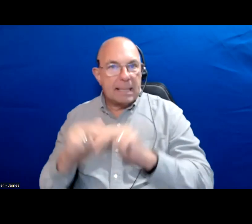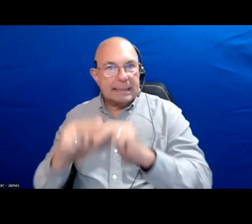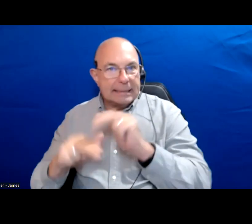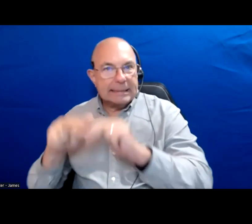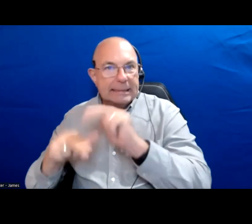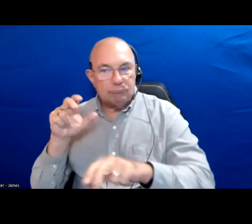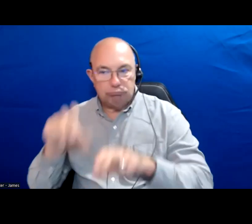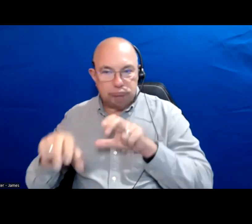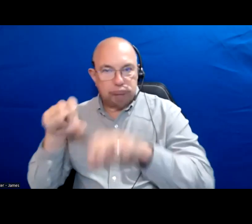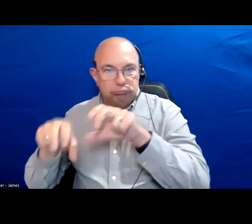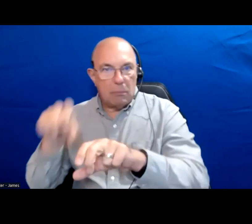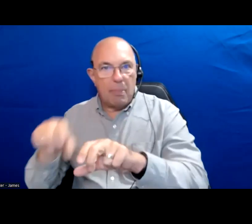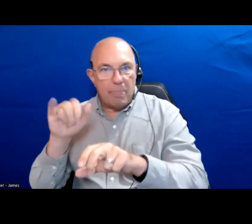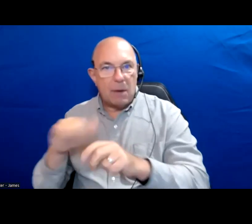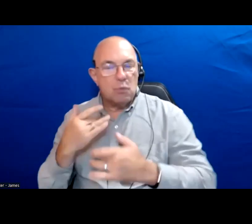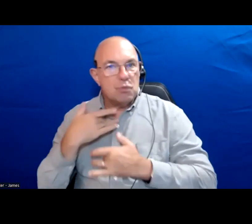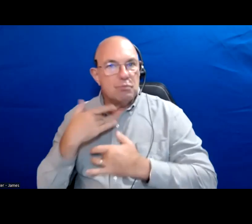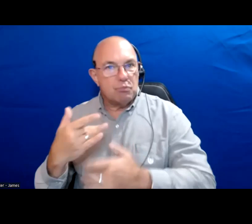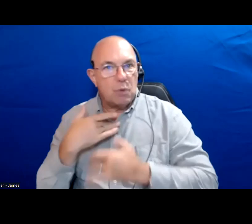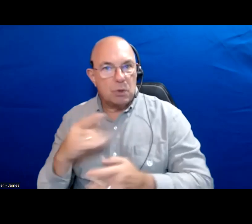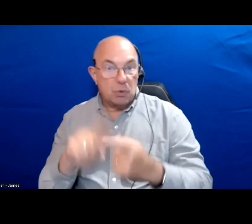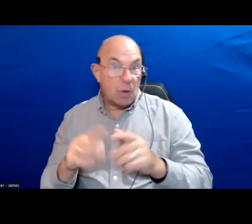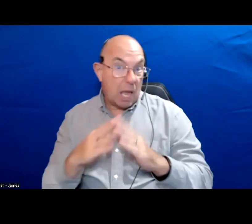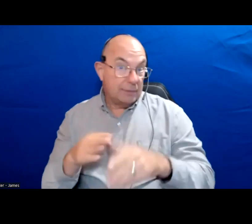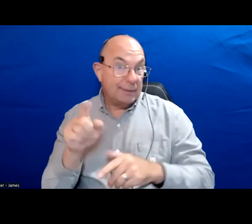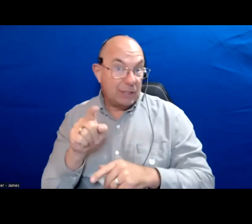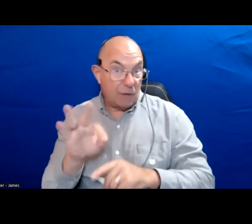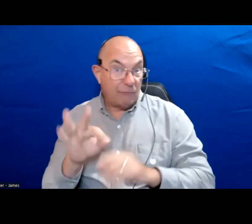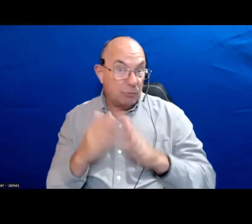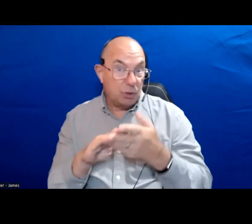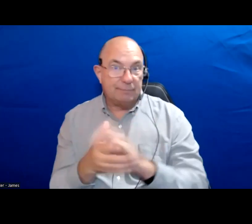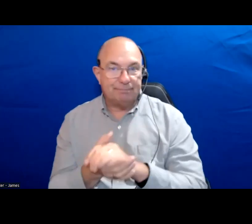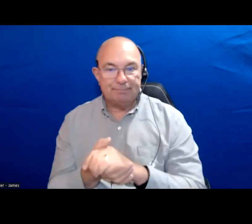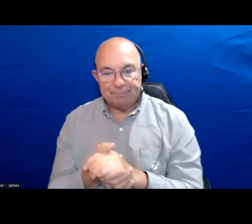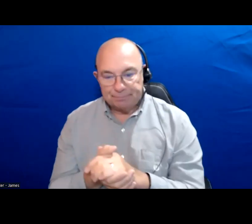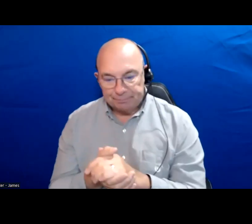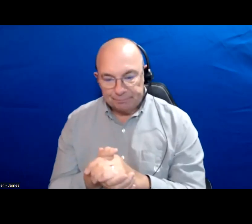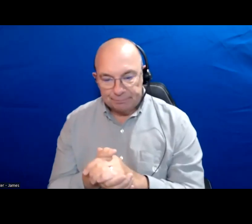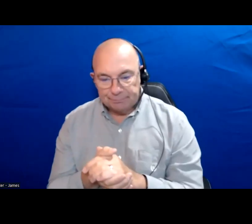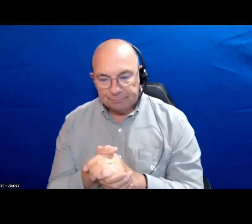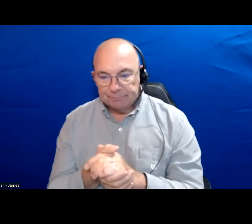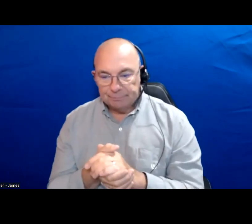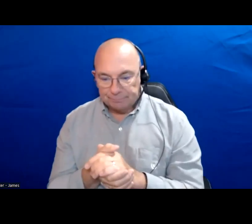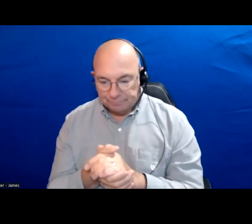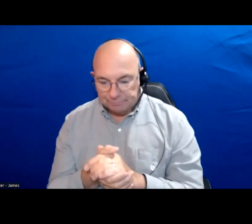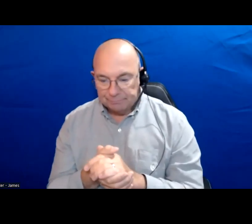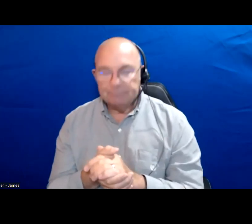housing that is responsive to the housing needs of their communities. Thank you so much Debbie.